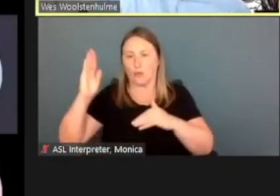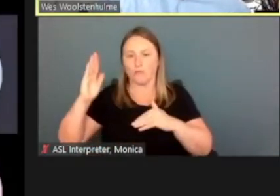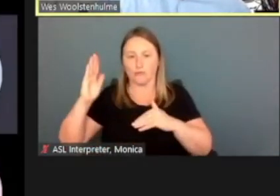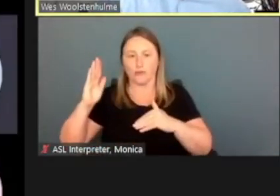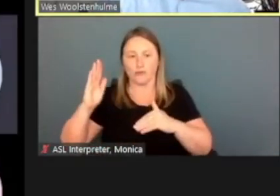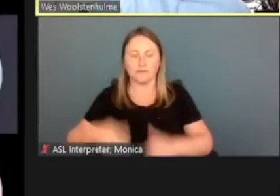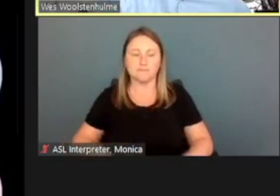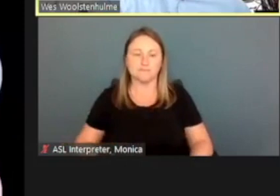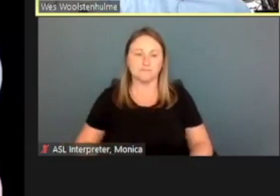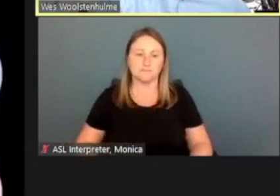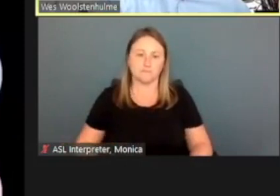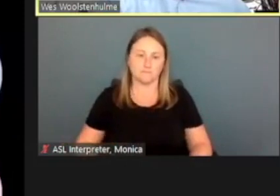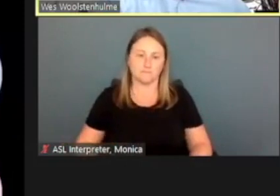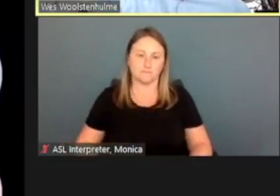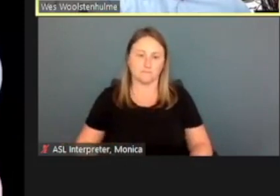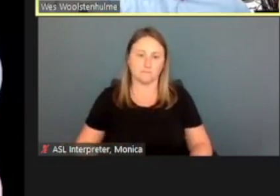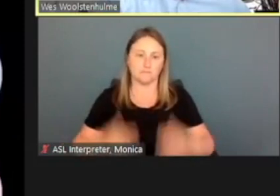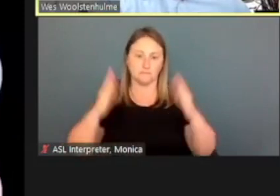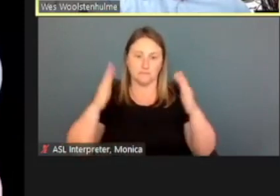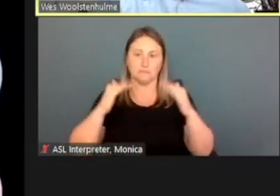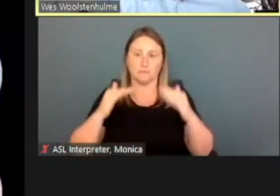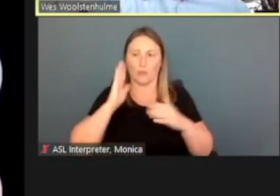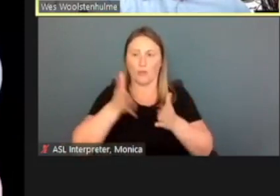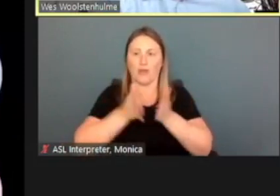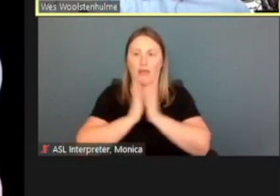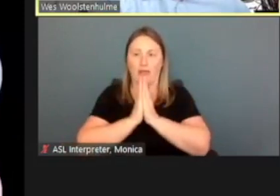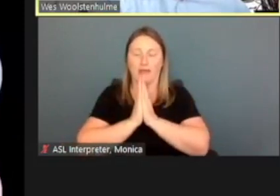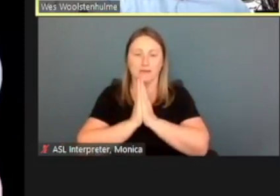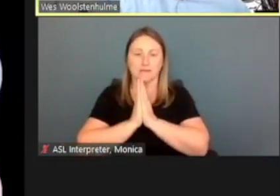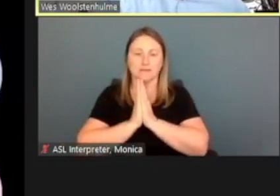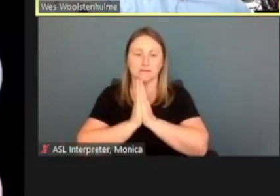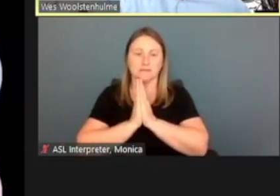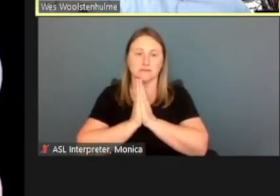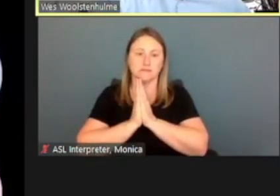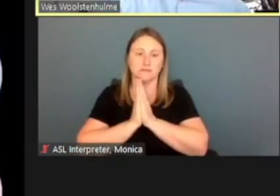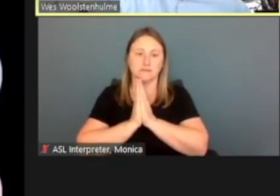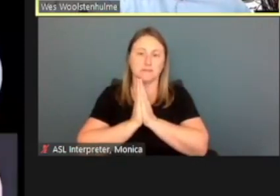it'll then ask me if I want to enhance my account.